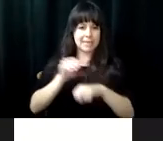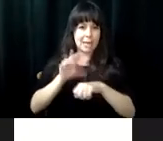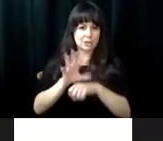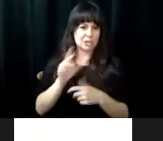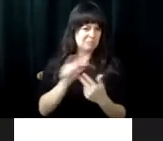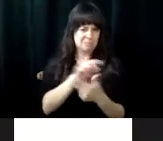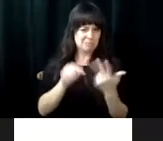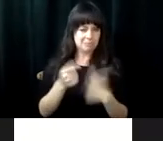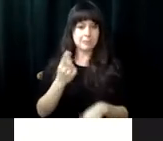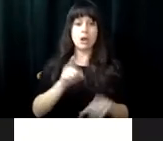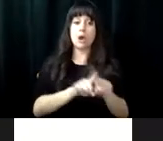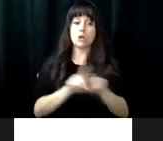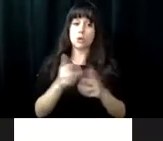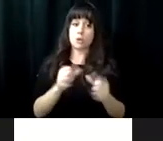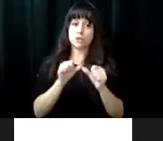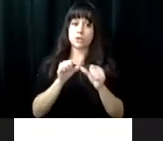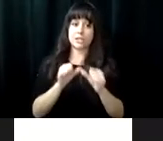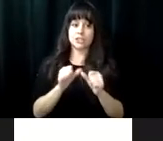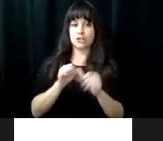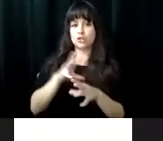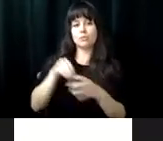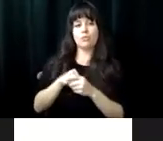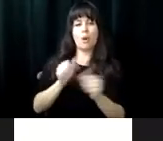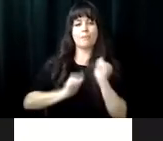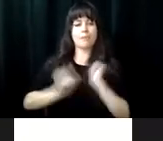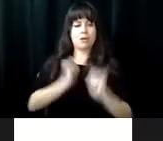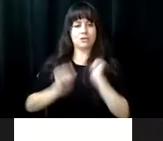a music therapist, a social worker or a counselor, and I